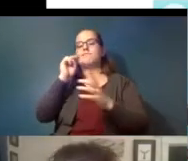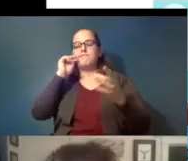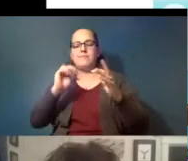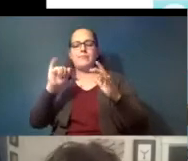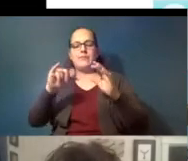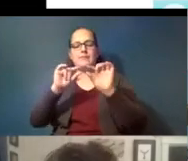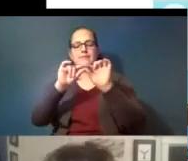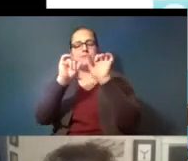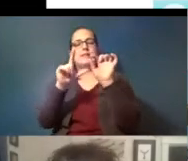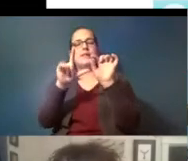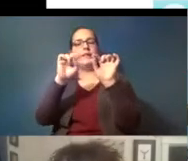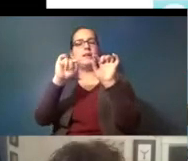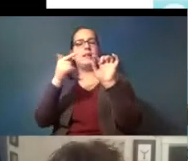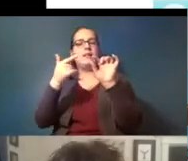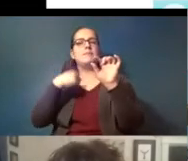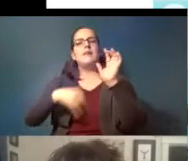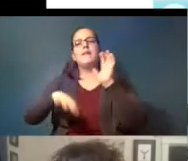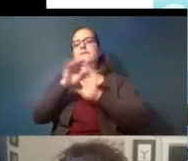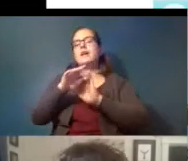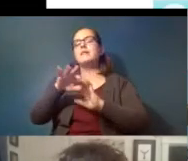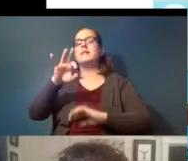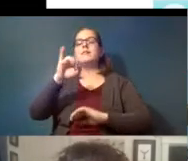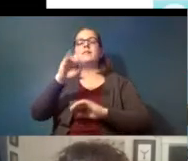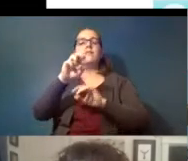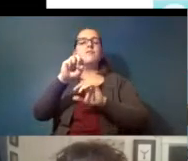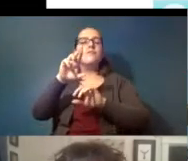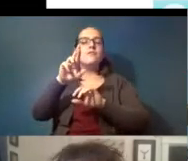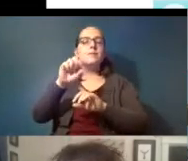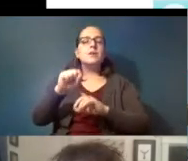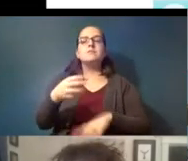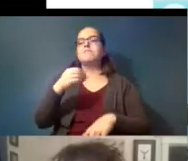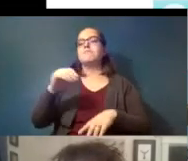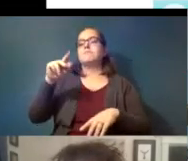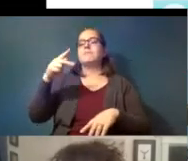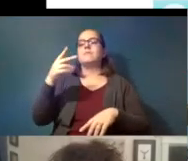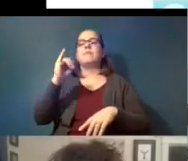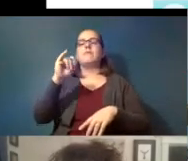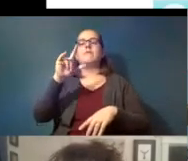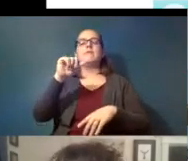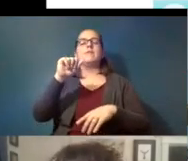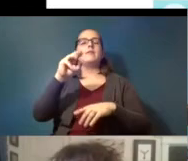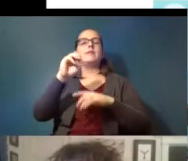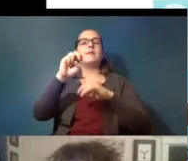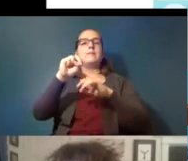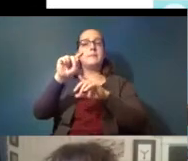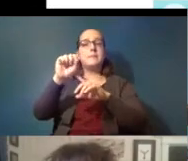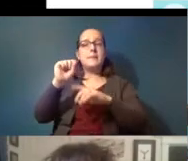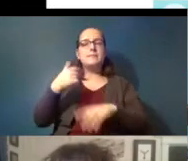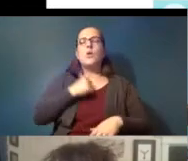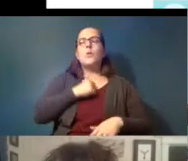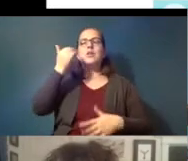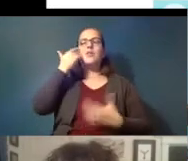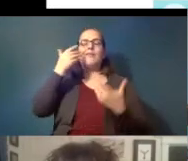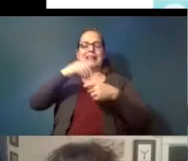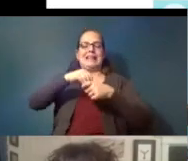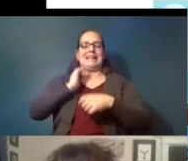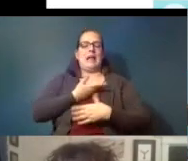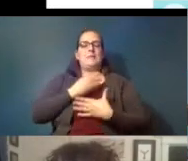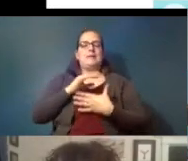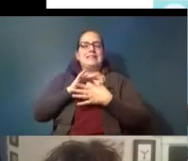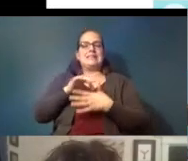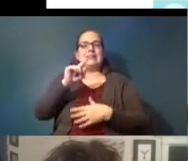fibers and filaments so we know it's getting into our tissues we just don't know exactly what it